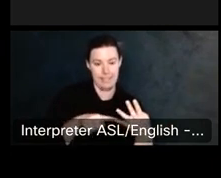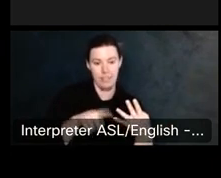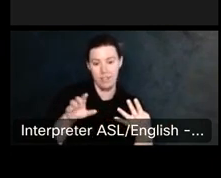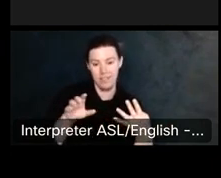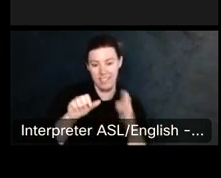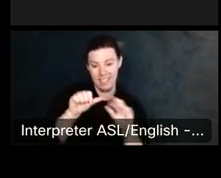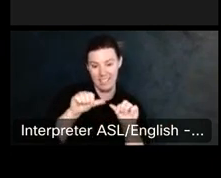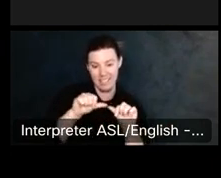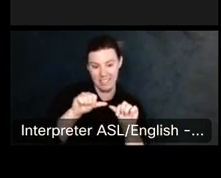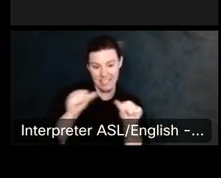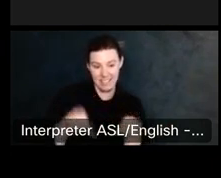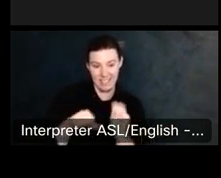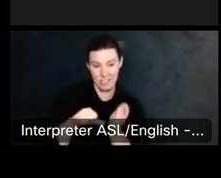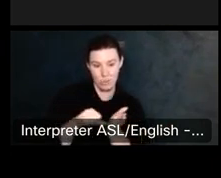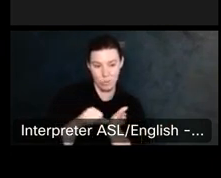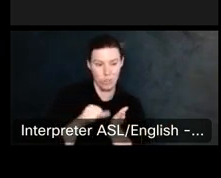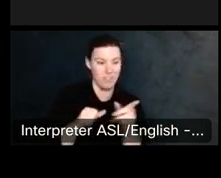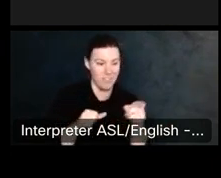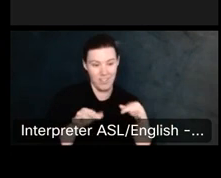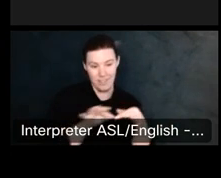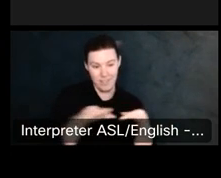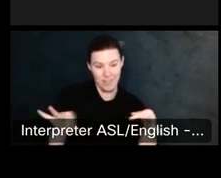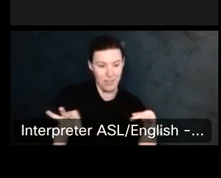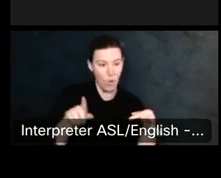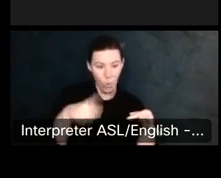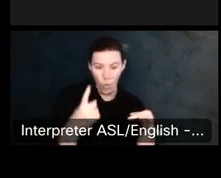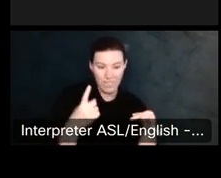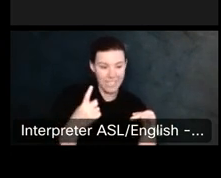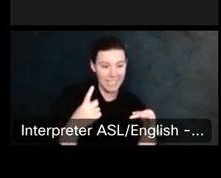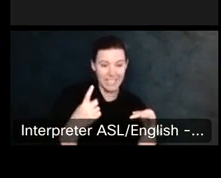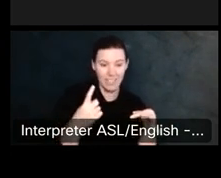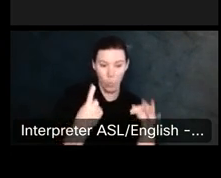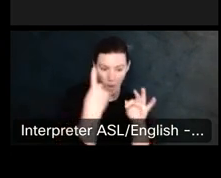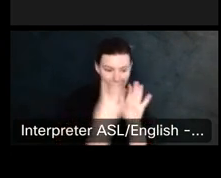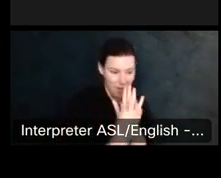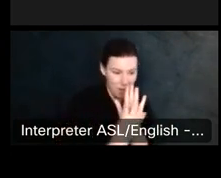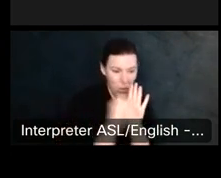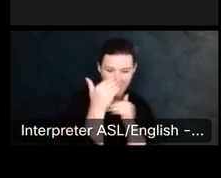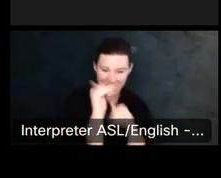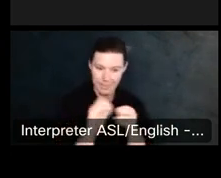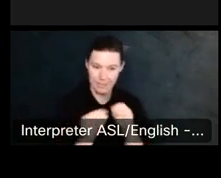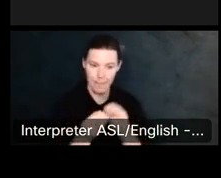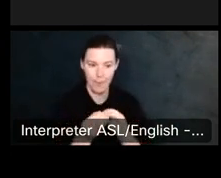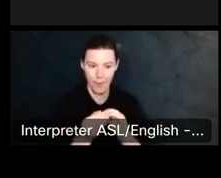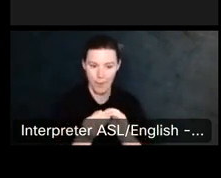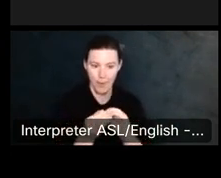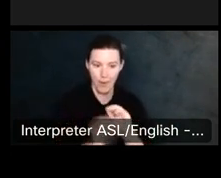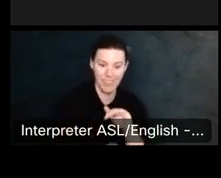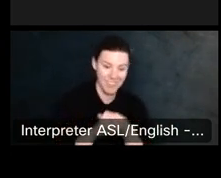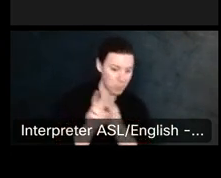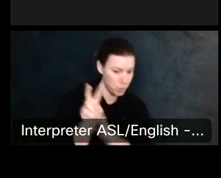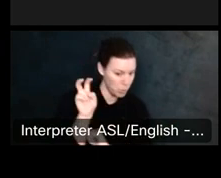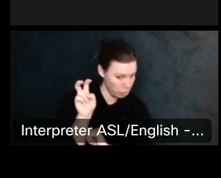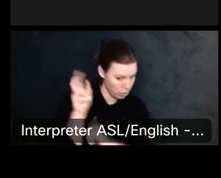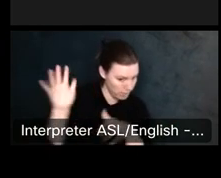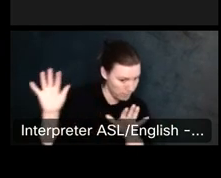It also applies to photographic images that are produced for exhibition that are in a limited number of 200 or less signed and.